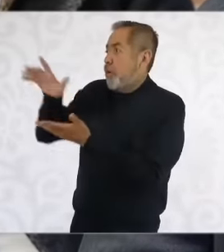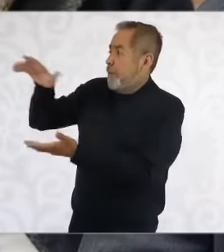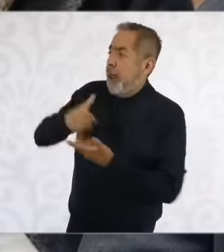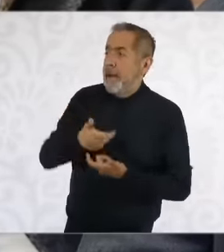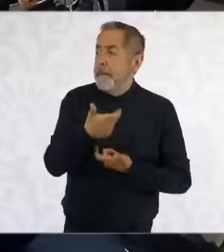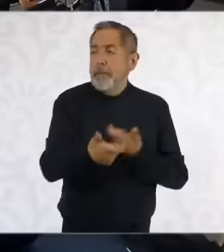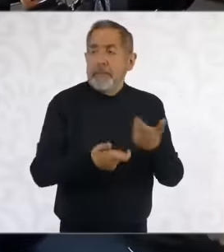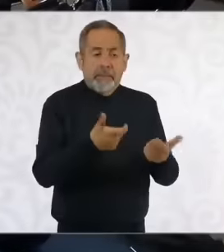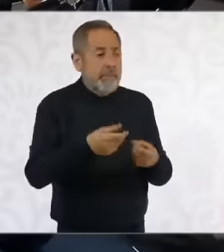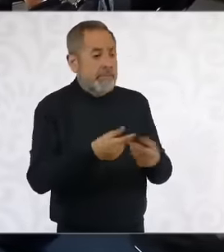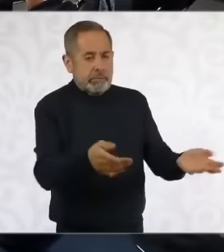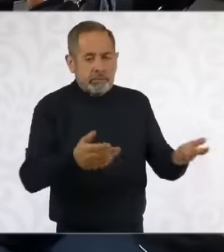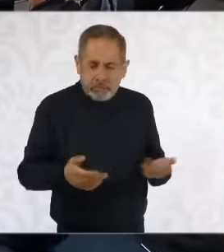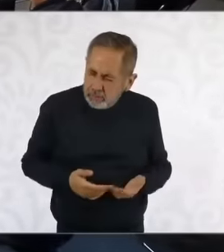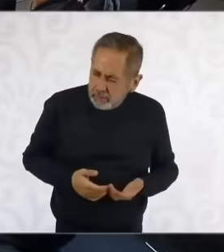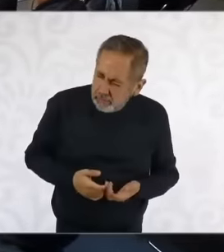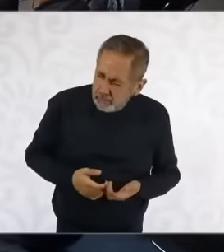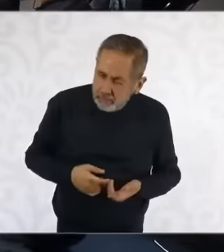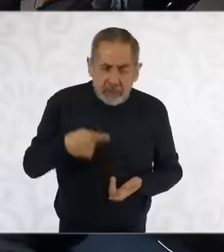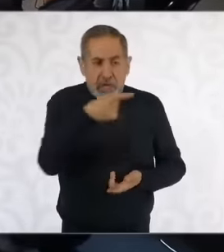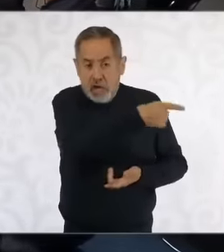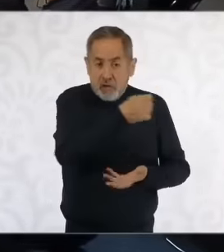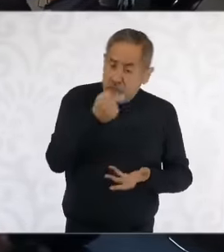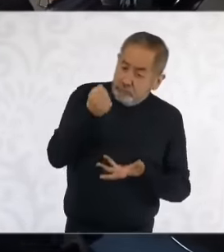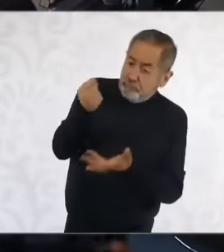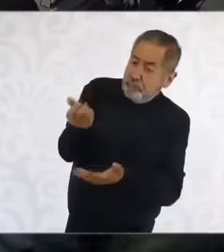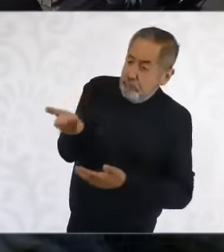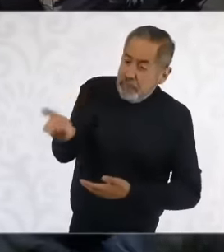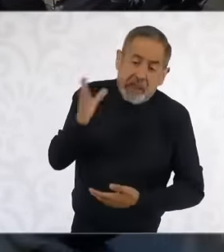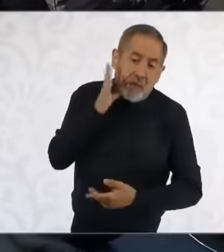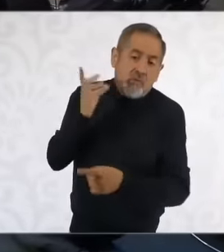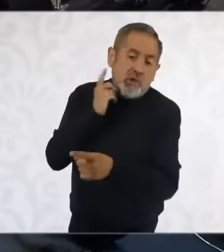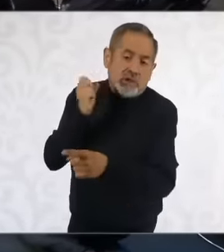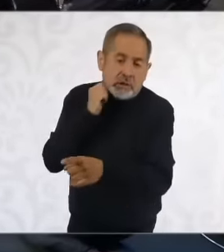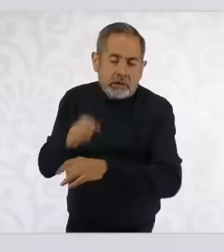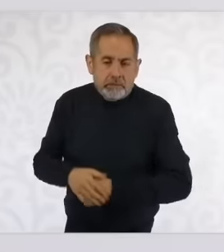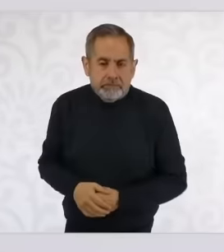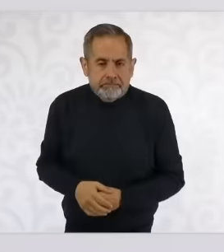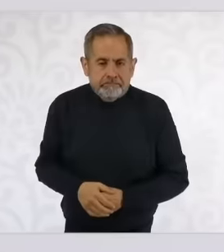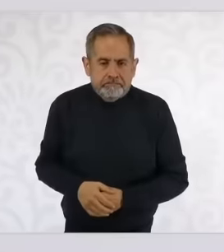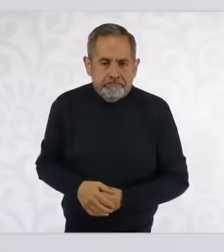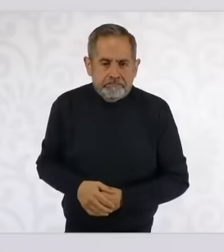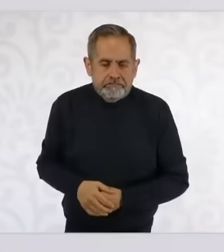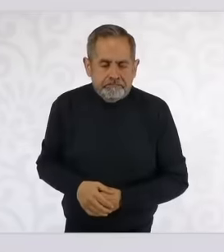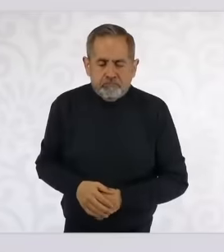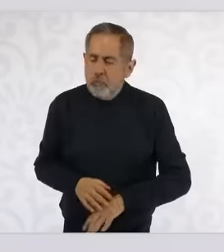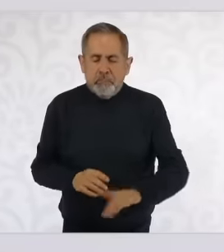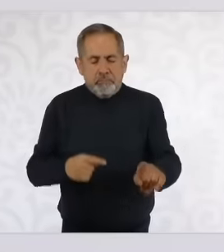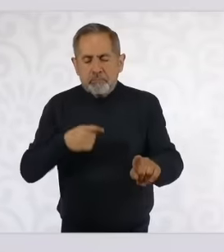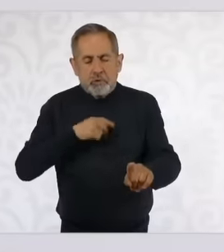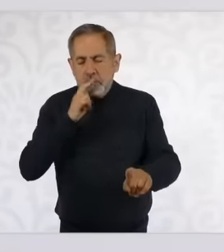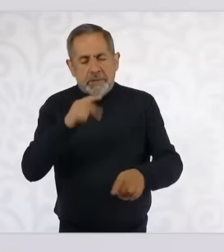to the The Chamber of Deputies would support it. No, I do not agree. In fact, I